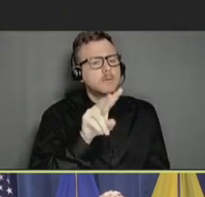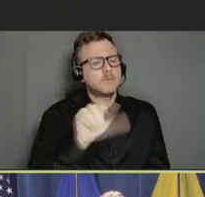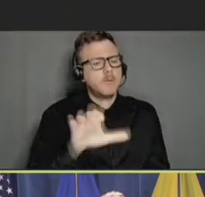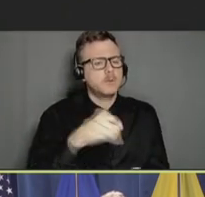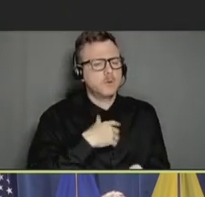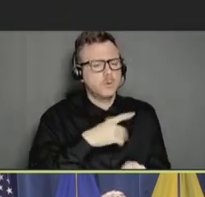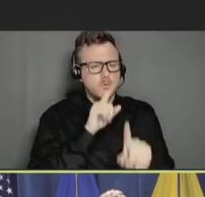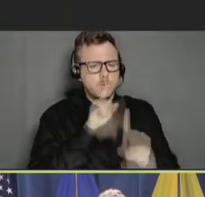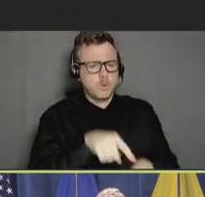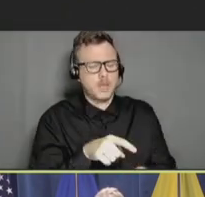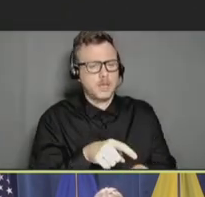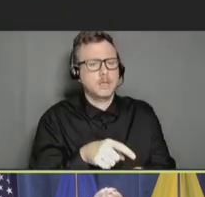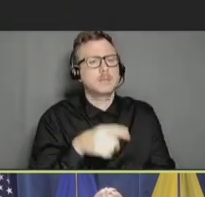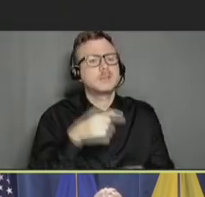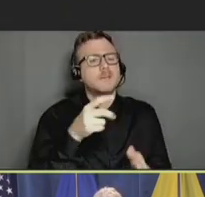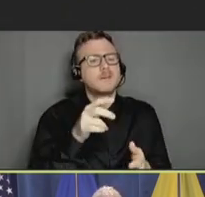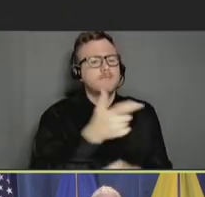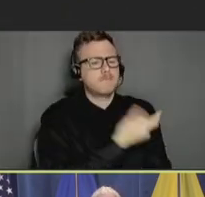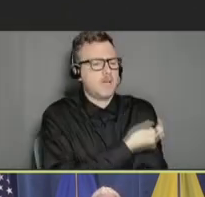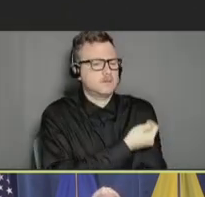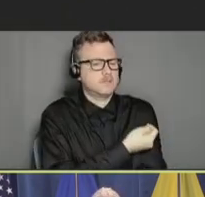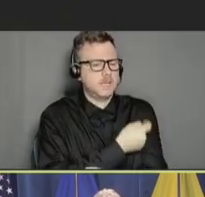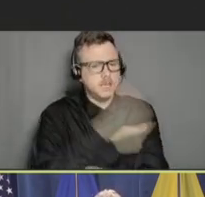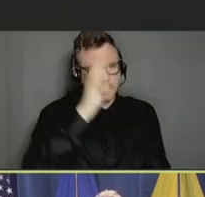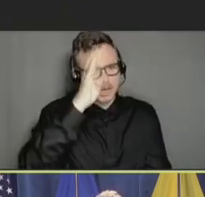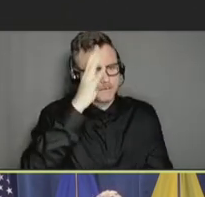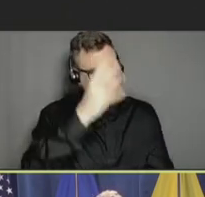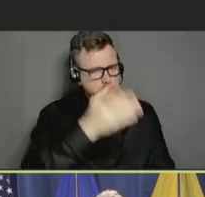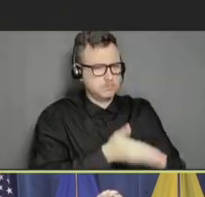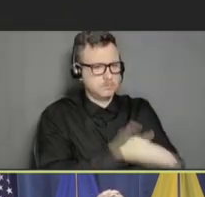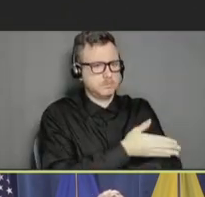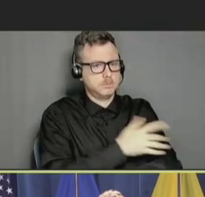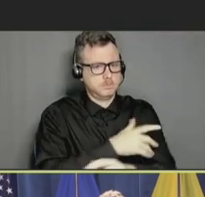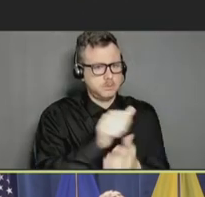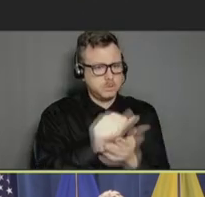innovation agenda that describes priorities and actions for advancing the development